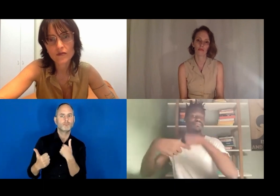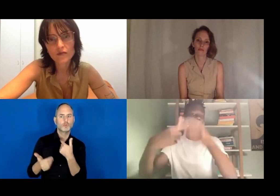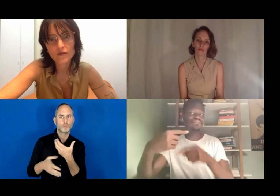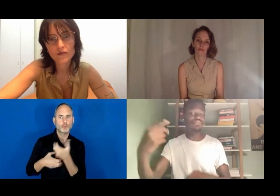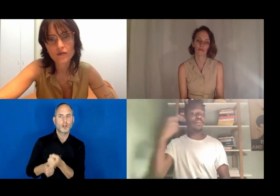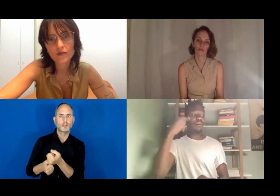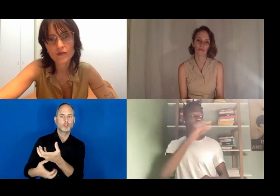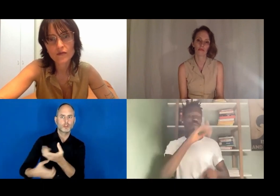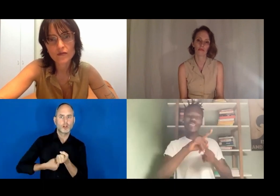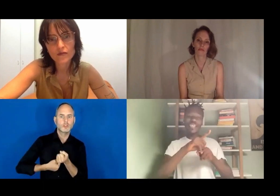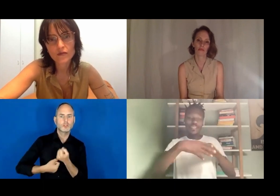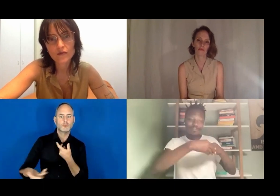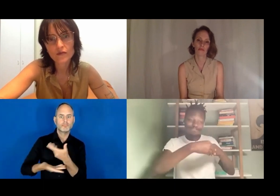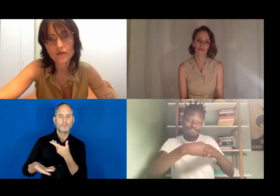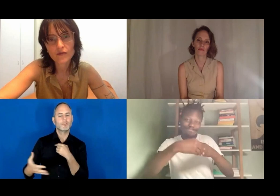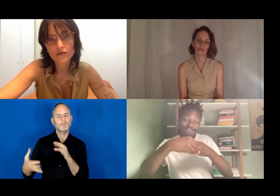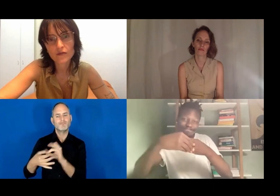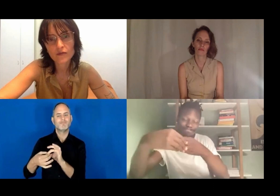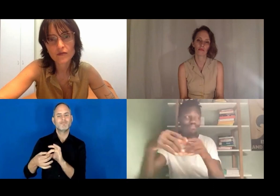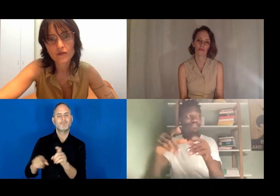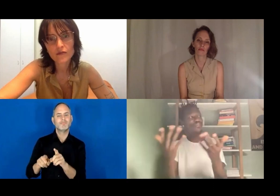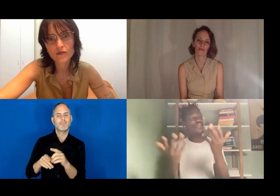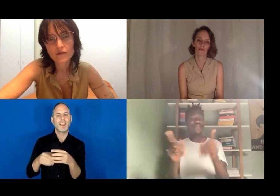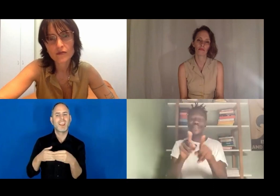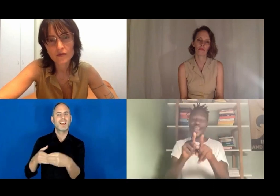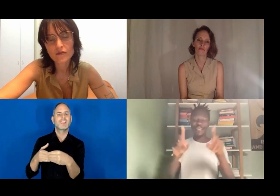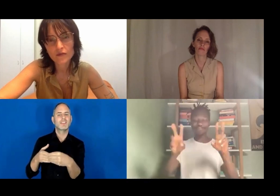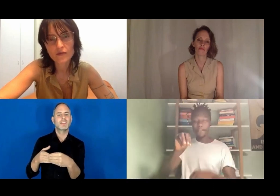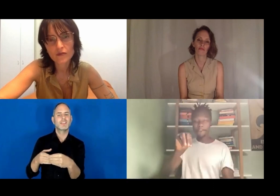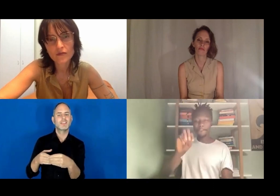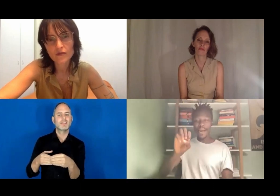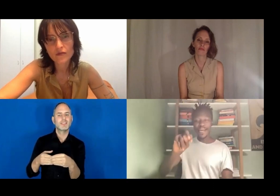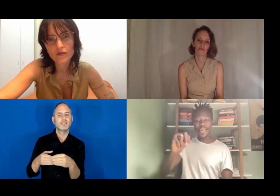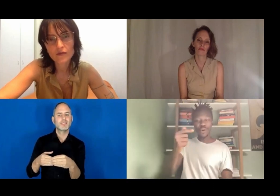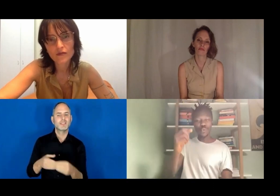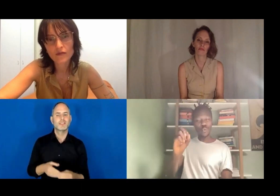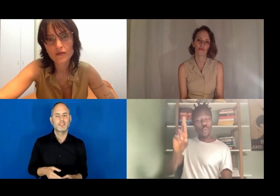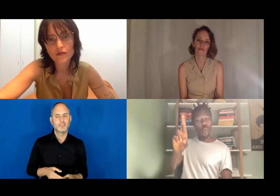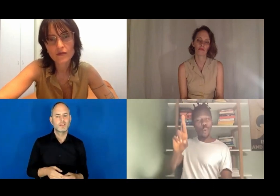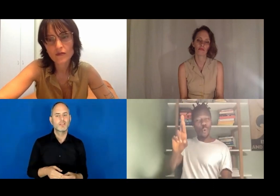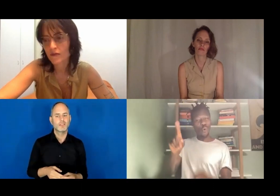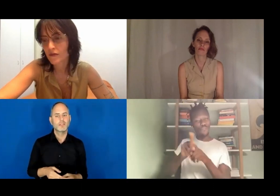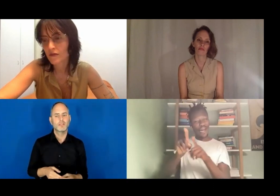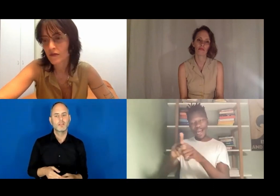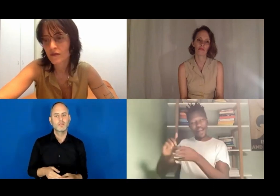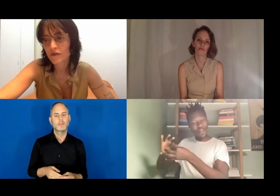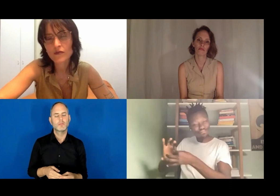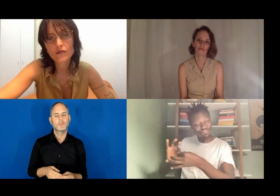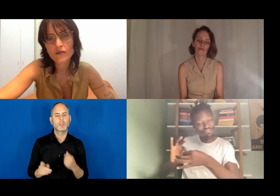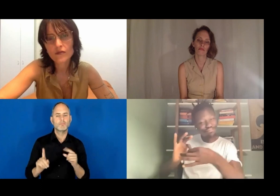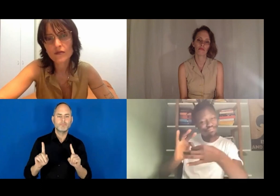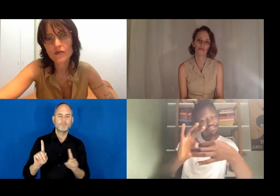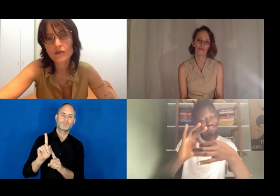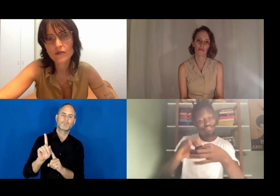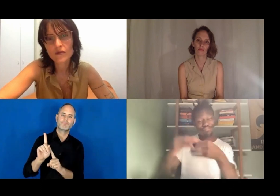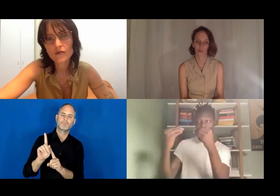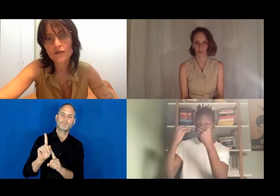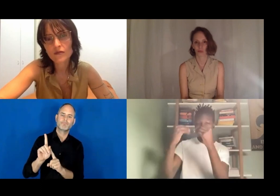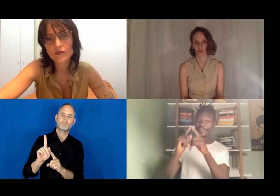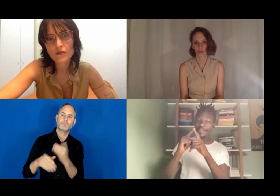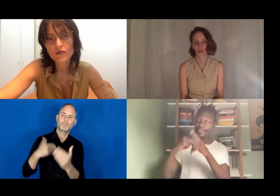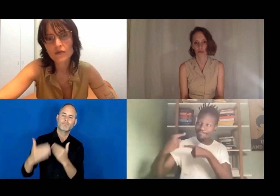and then let the two of you lead the way, you know, to go and tour together, to learn from each other